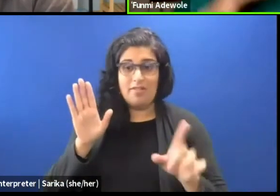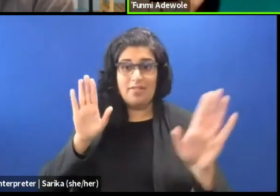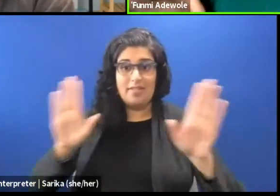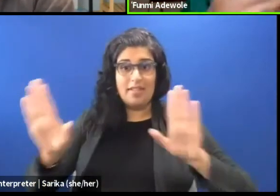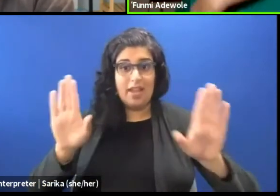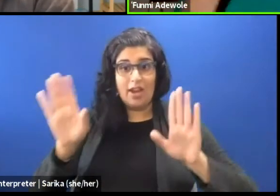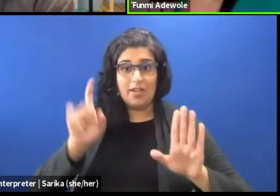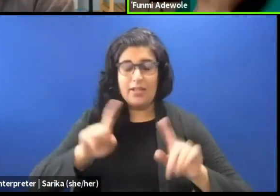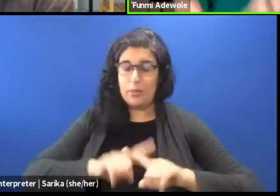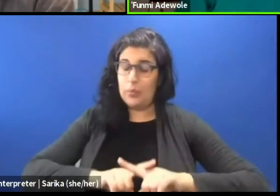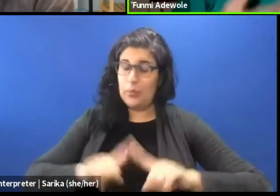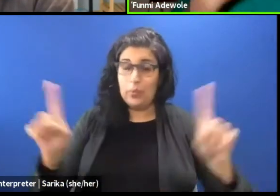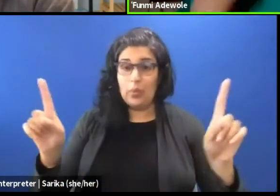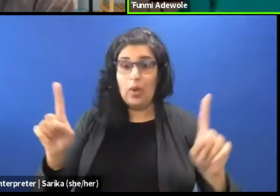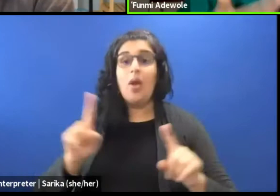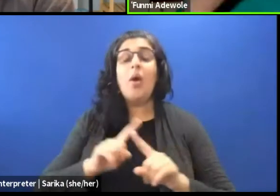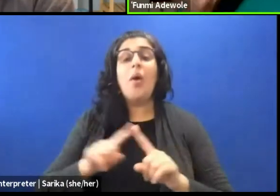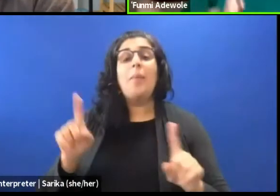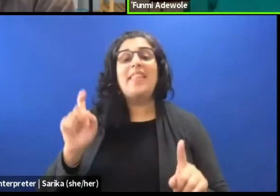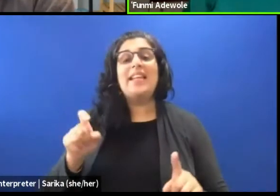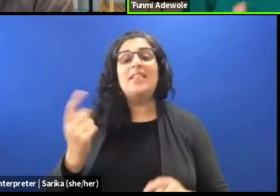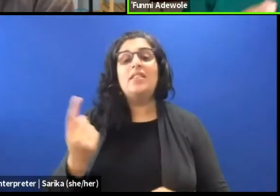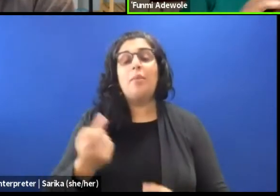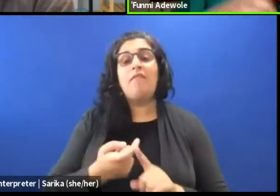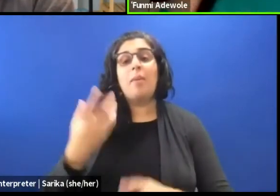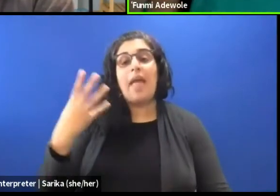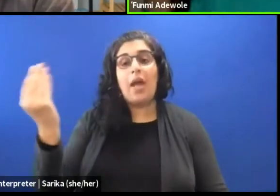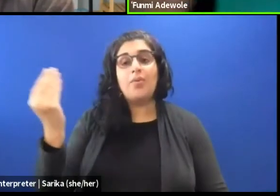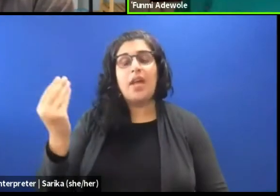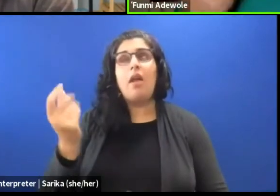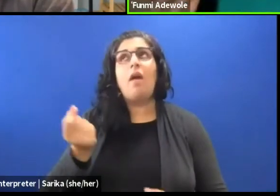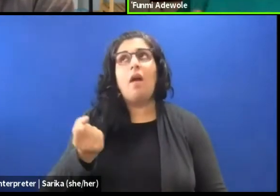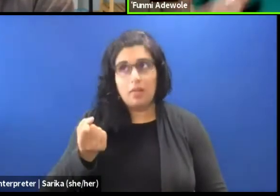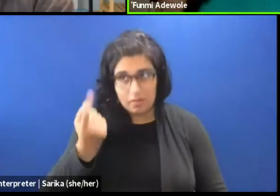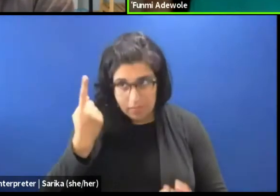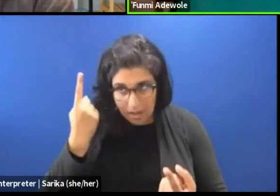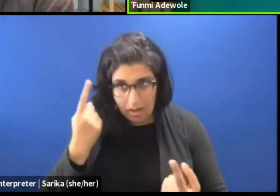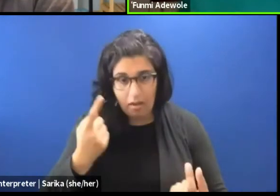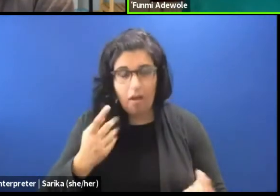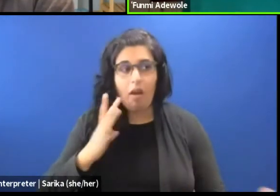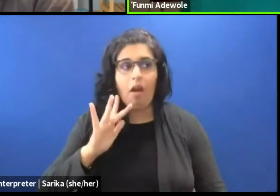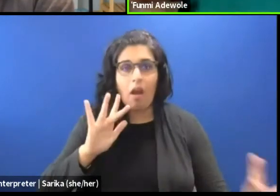who understands and empathizes with the process and empathizes with what they are trying to make,